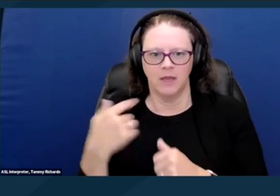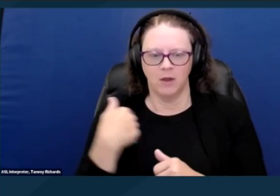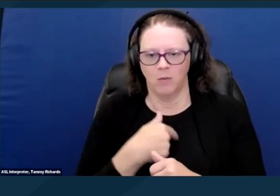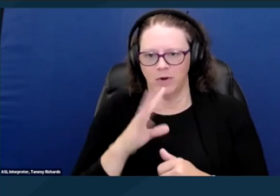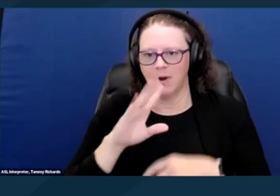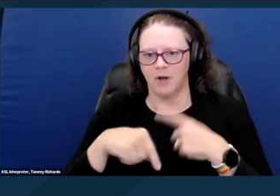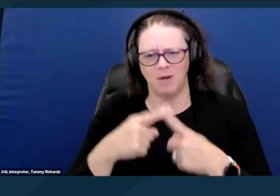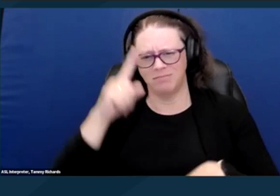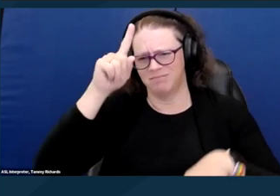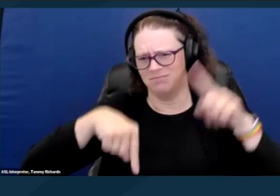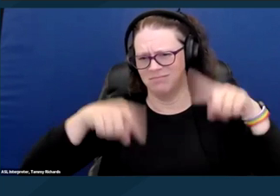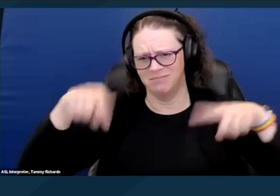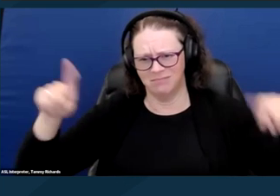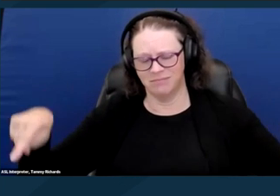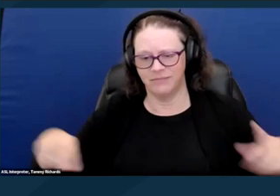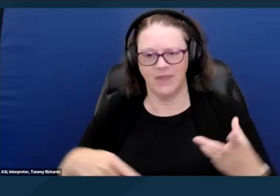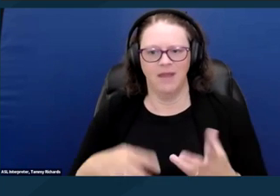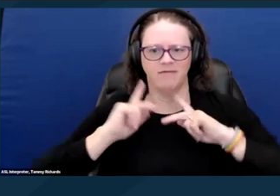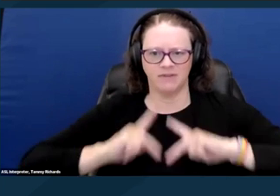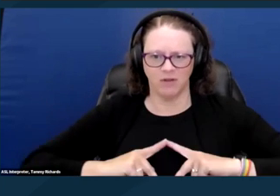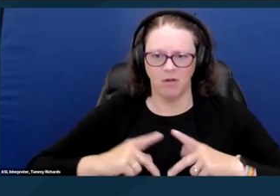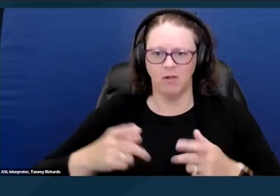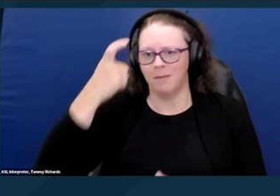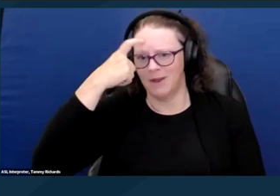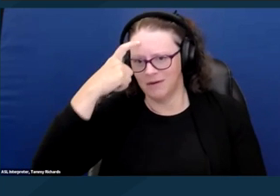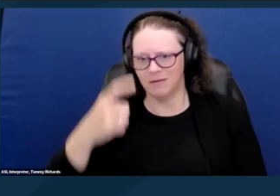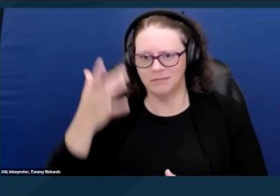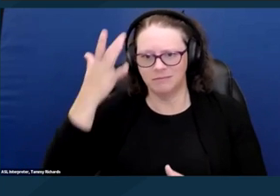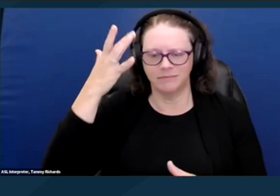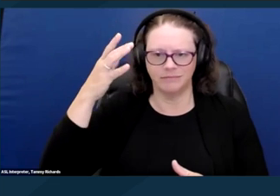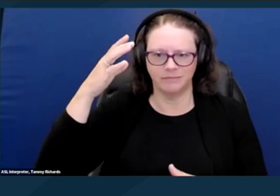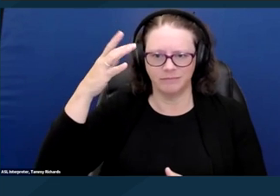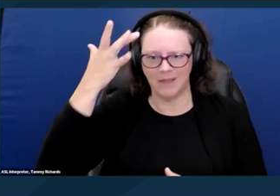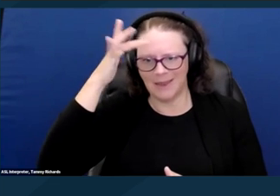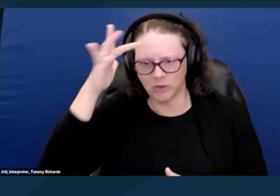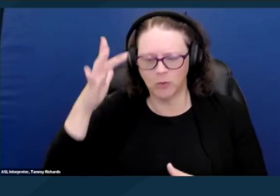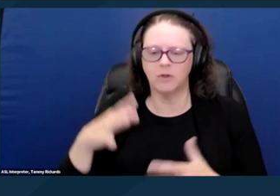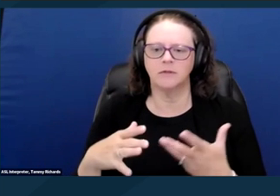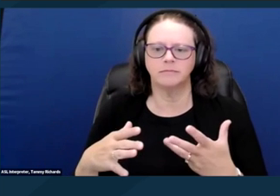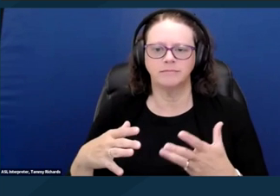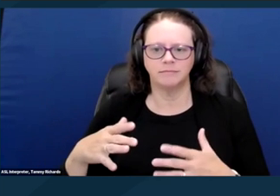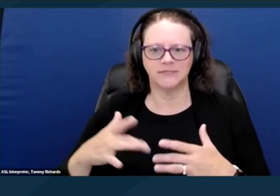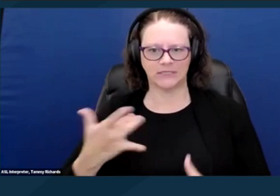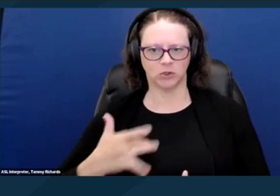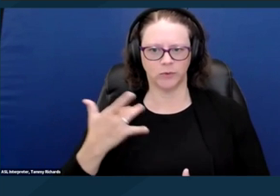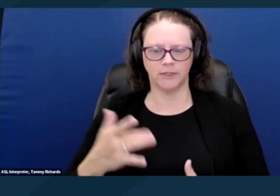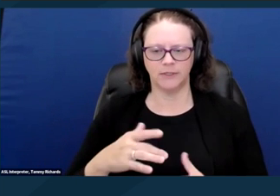of disabilities, physical, mental, intellectual, sensory, substance use, et cetera. Next slide.